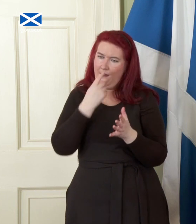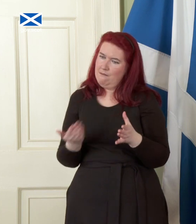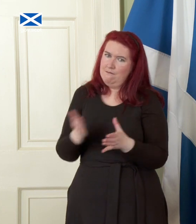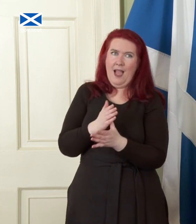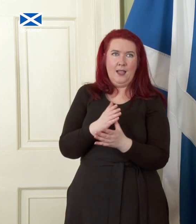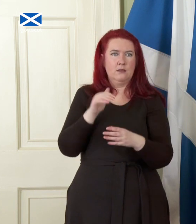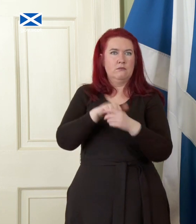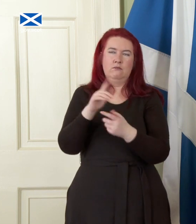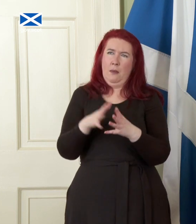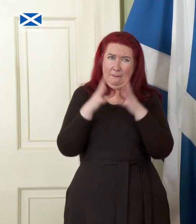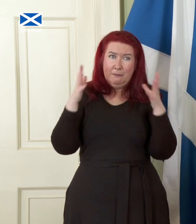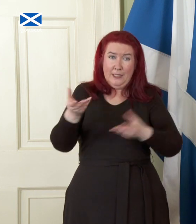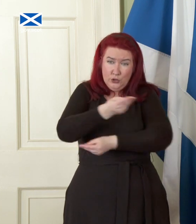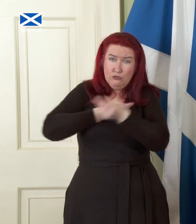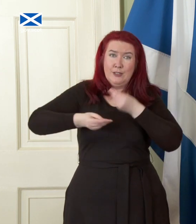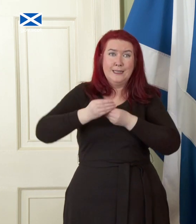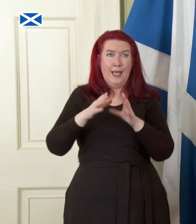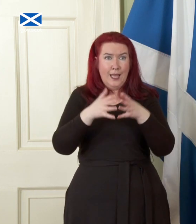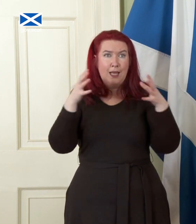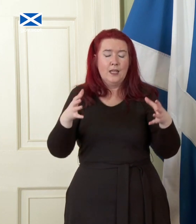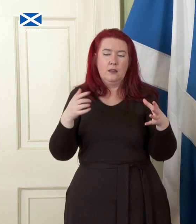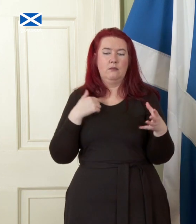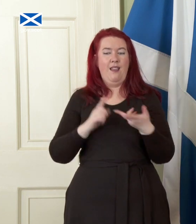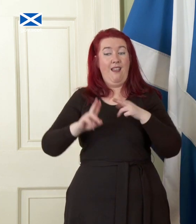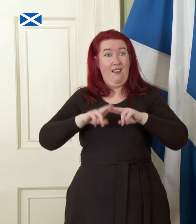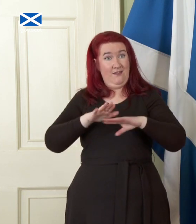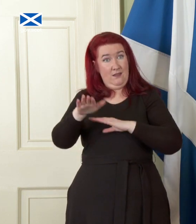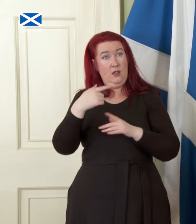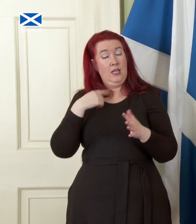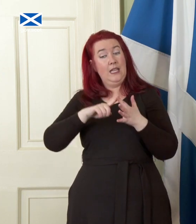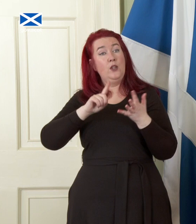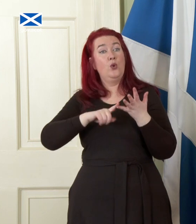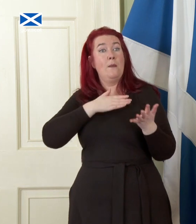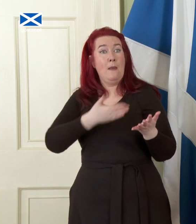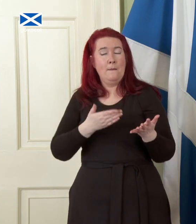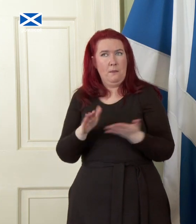biggest trading block. As an EU member state in our own right, we would for the first time be in